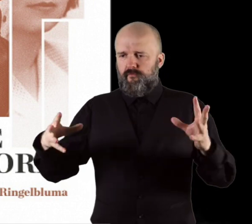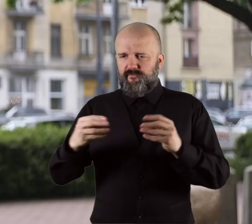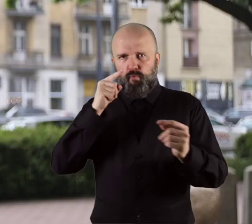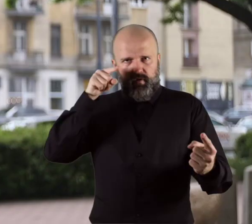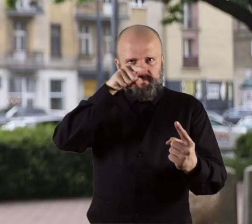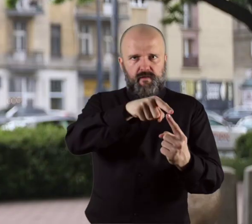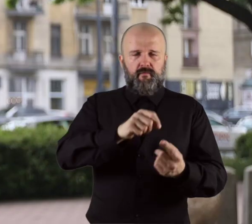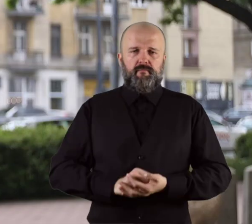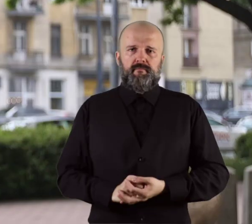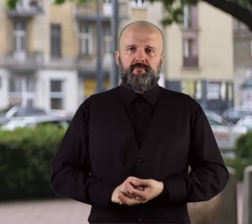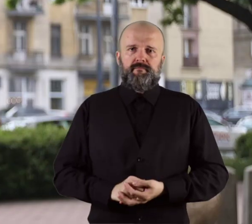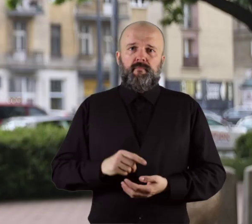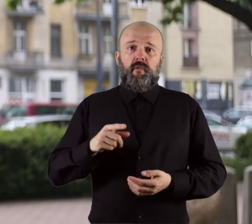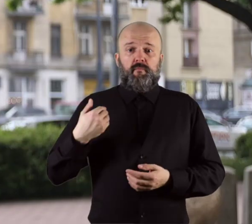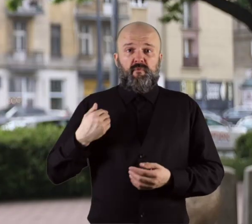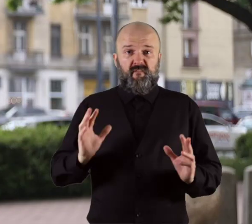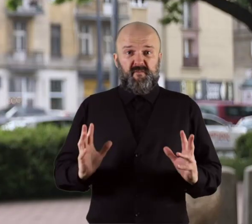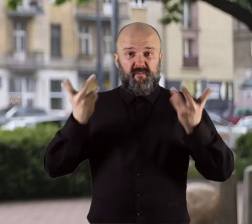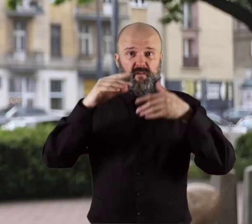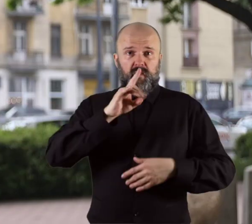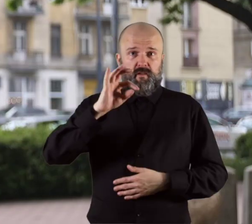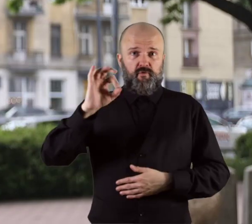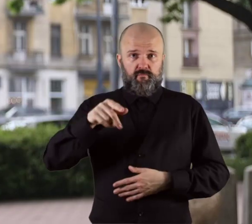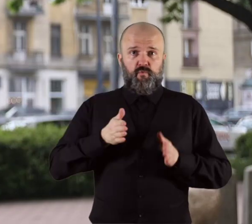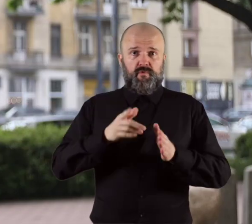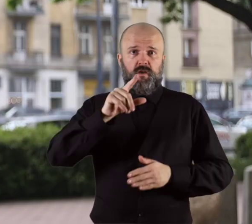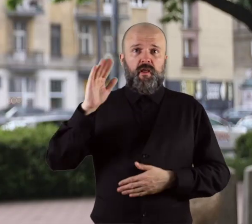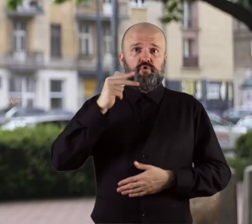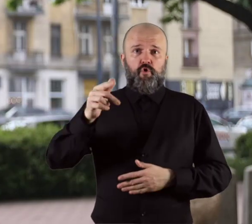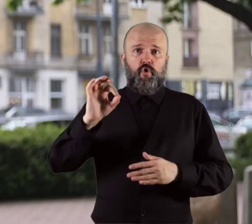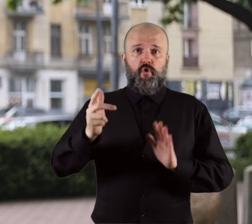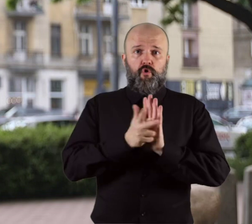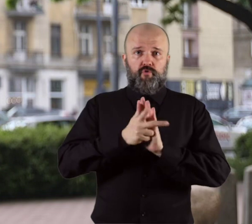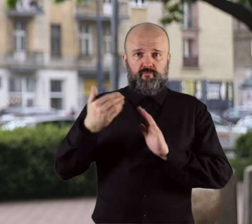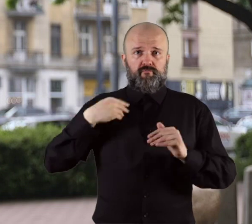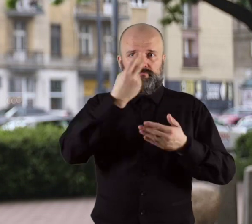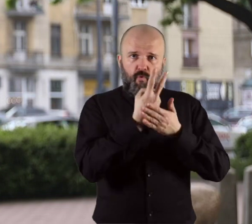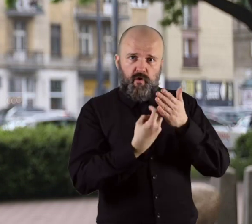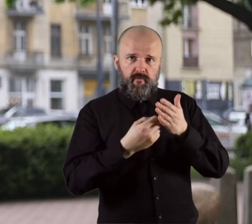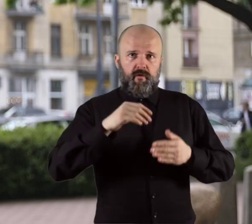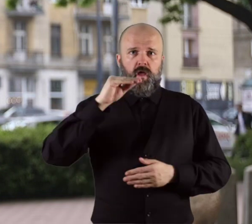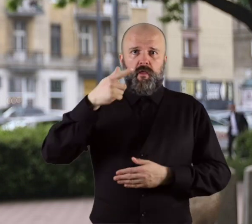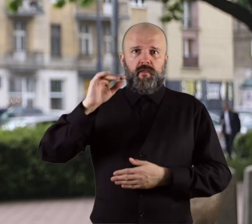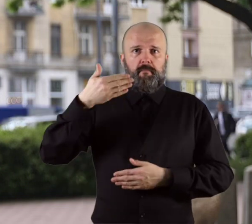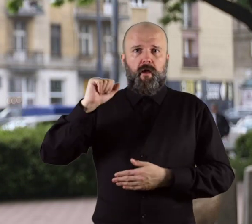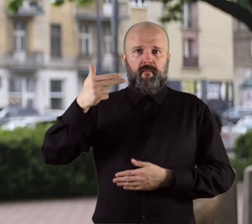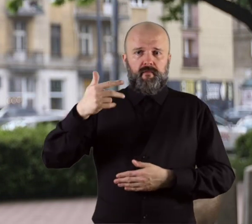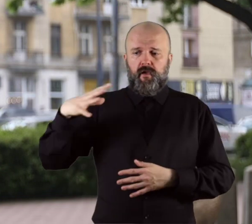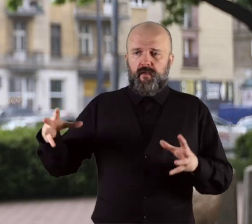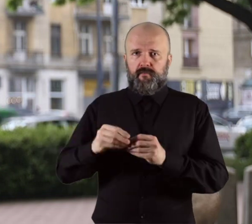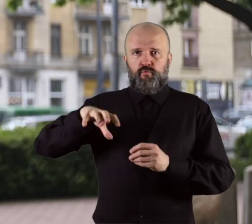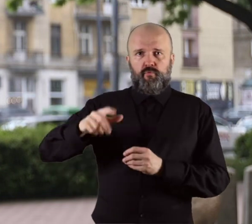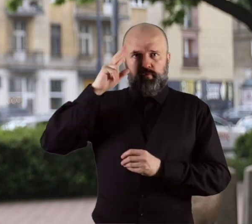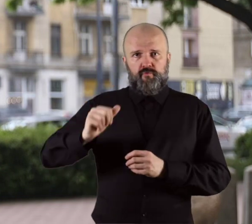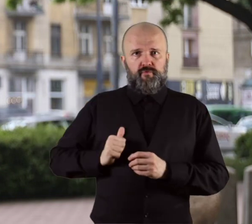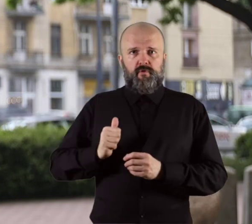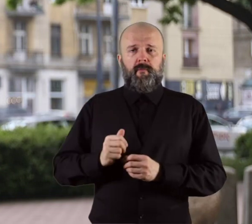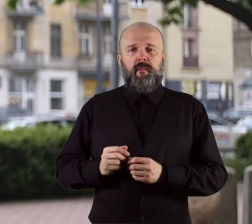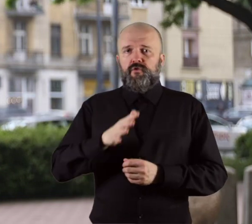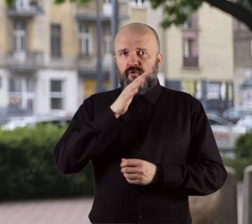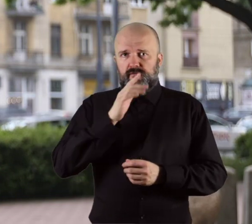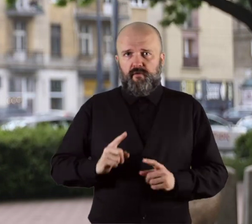During the ghetto uprising at 18 Leszno Street, Marek Edelman was in hiding with a group of soldiers from the Jewish Combat Organization.